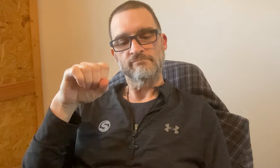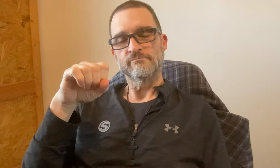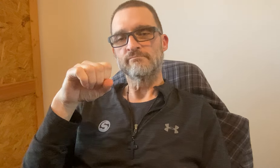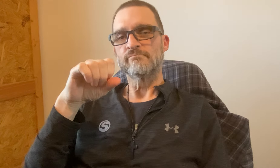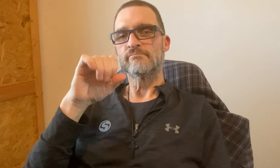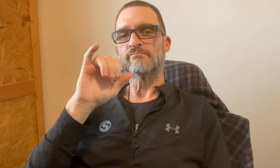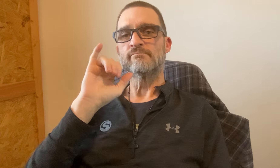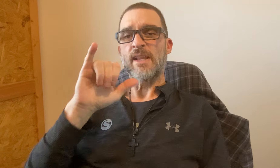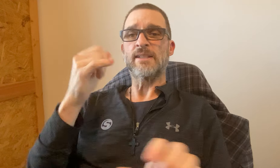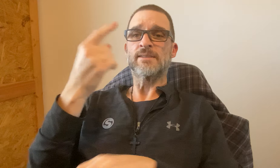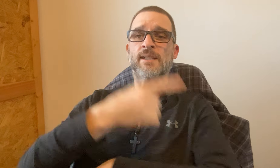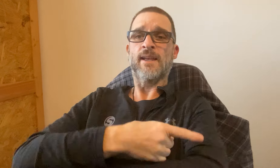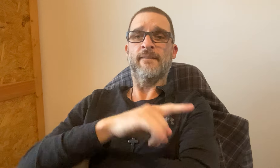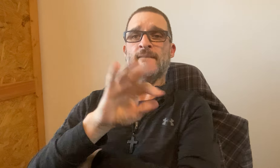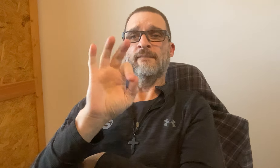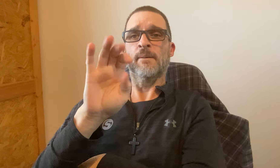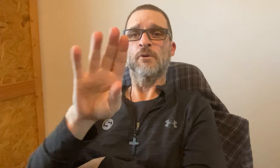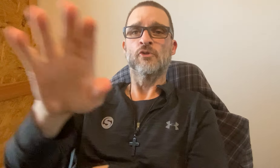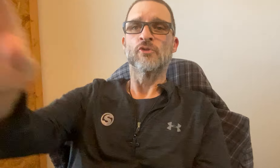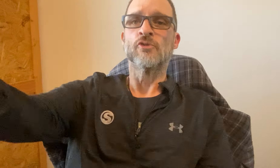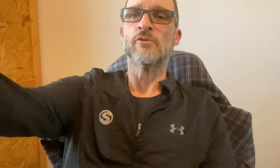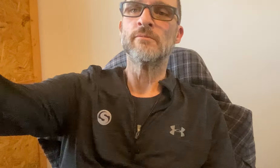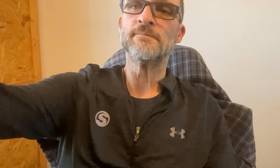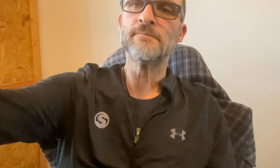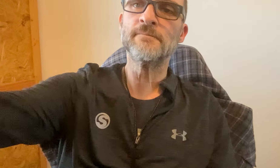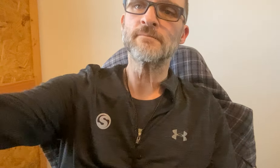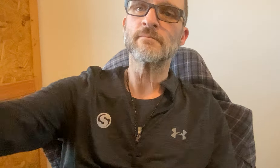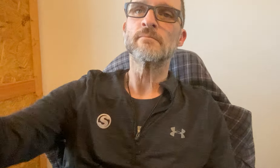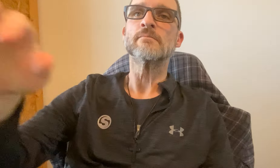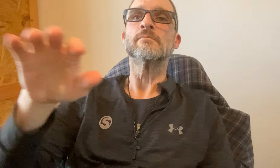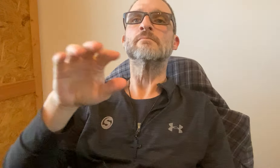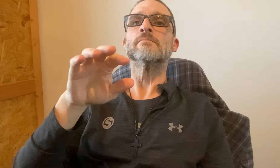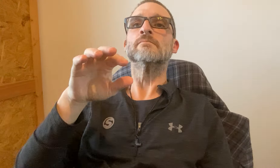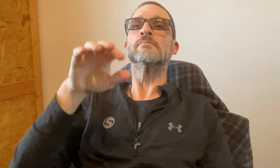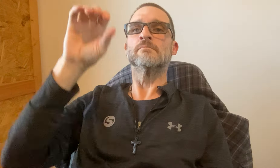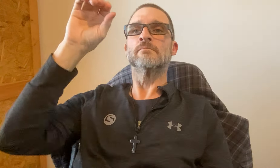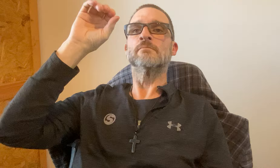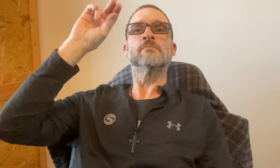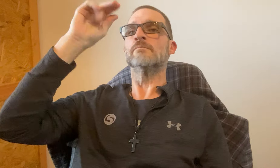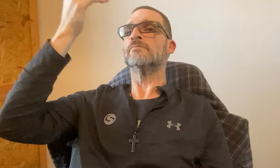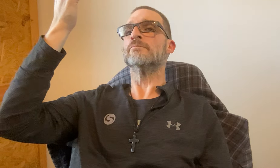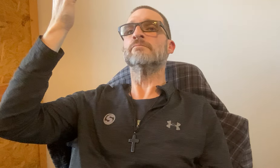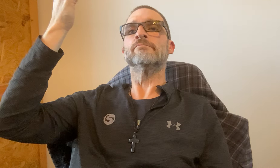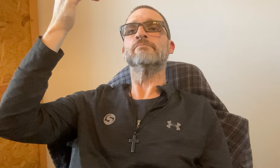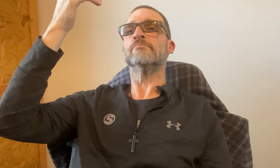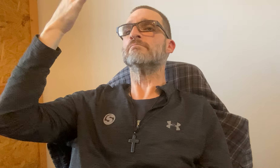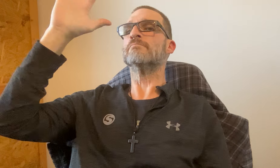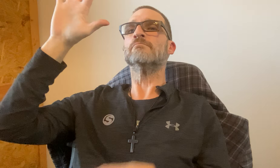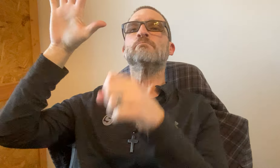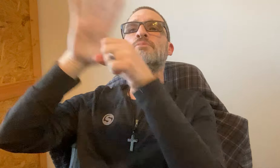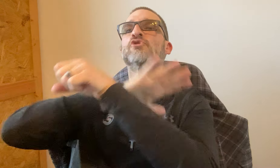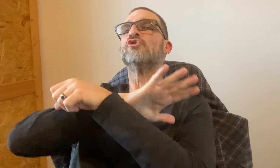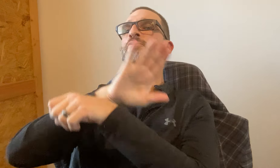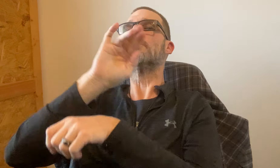Yes, that's the day on February 24th .